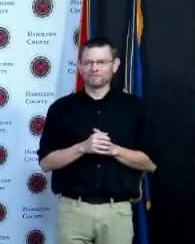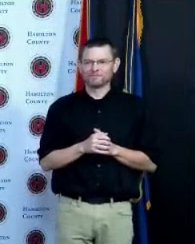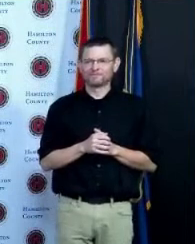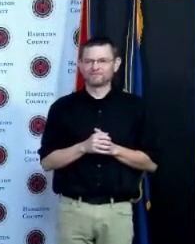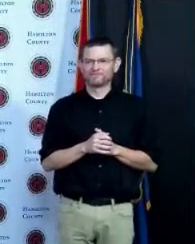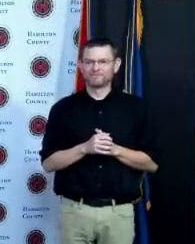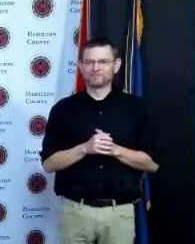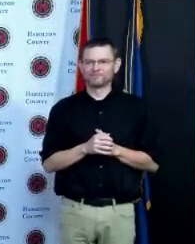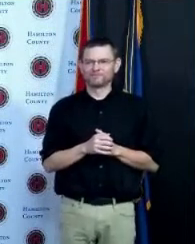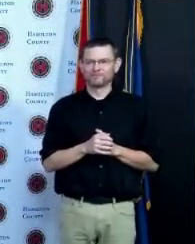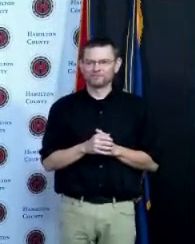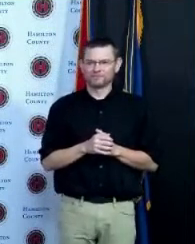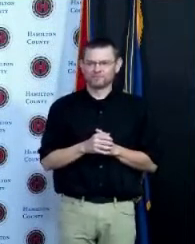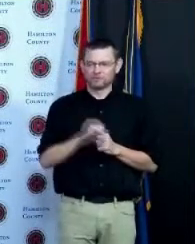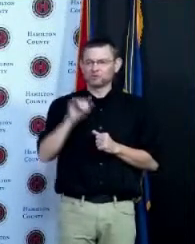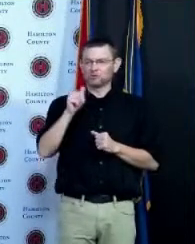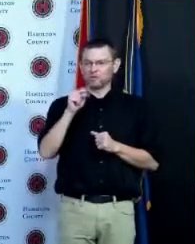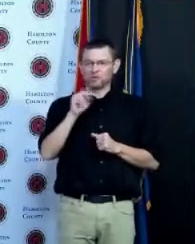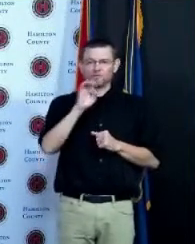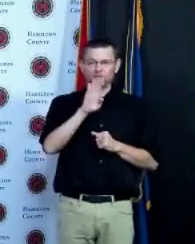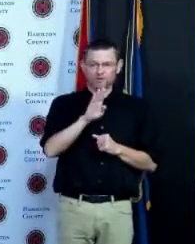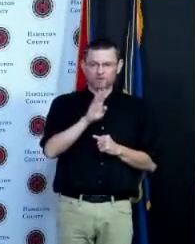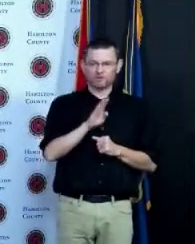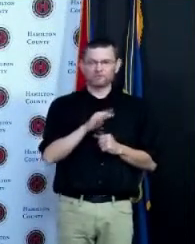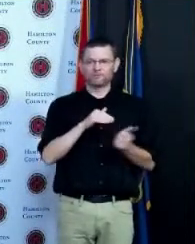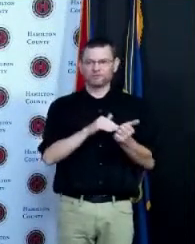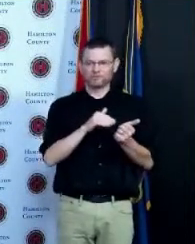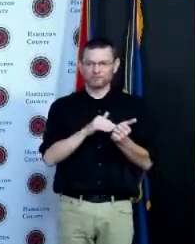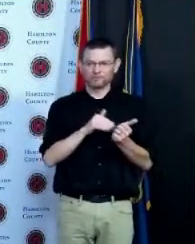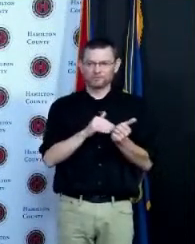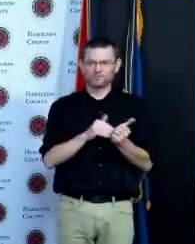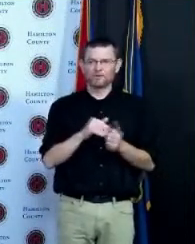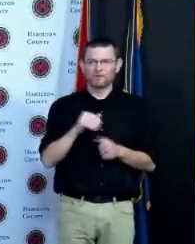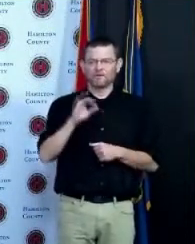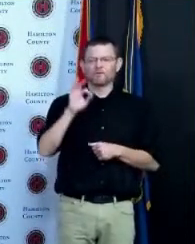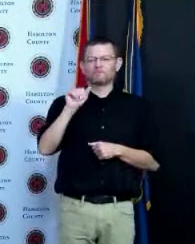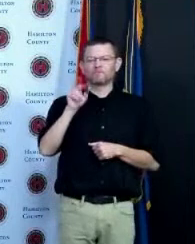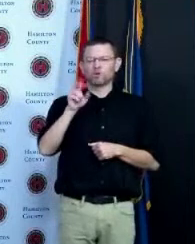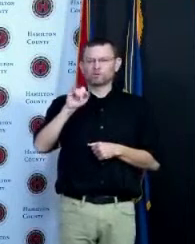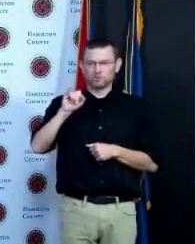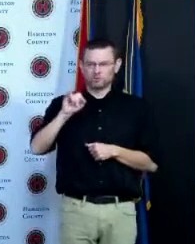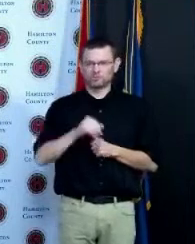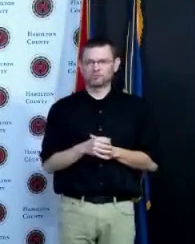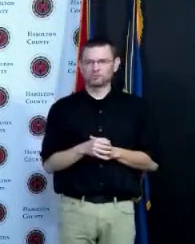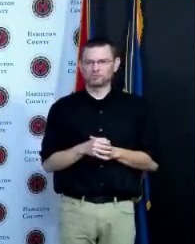Fauci said that there were few things if any could come to mind that he did not say publicly that